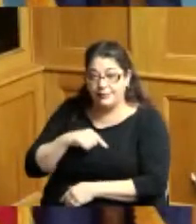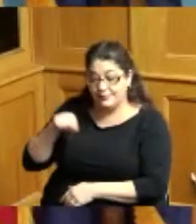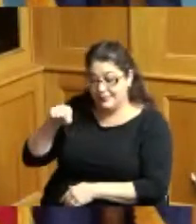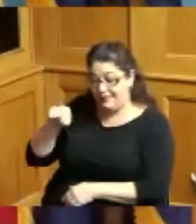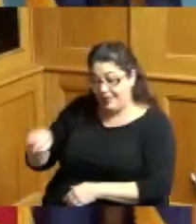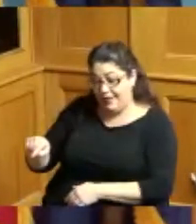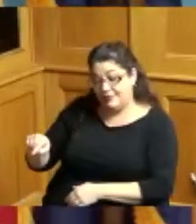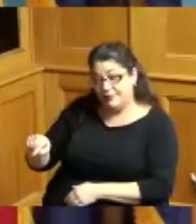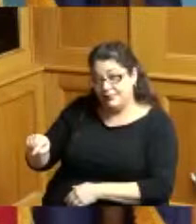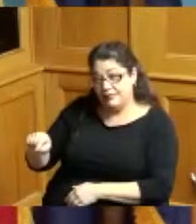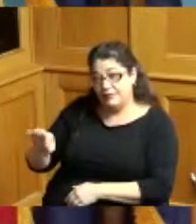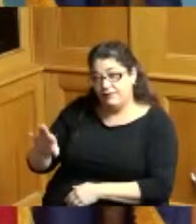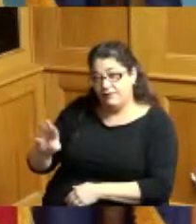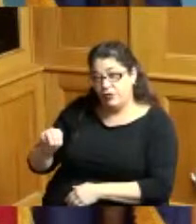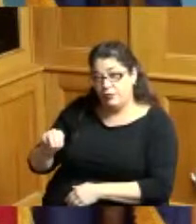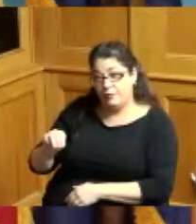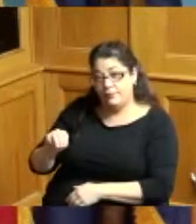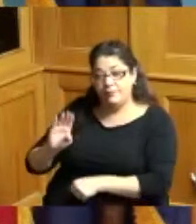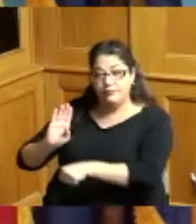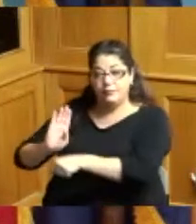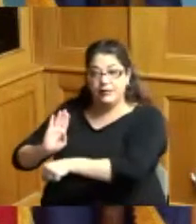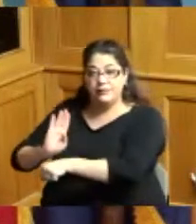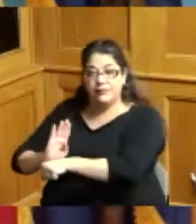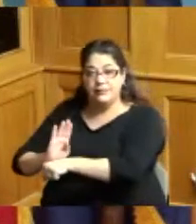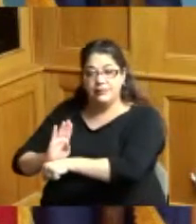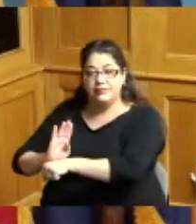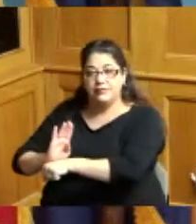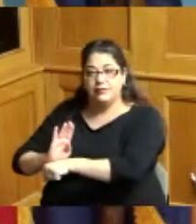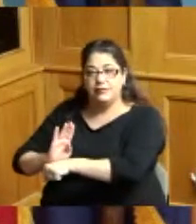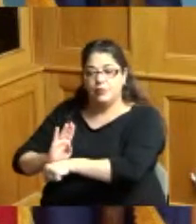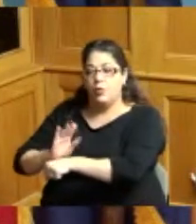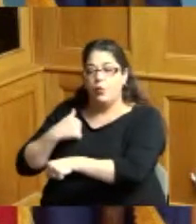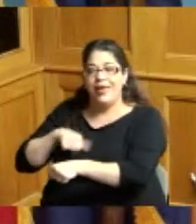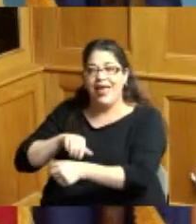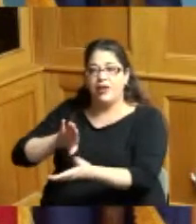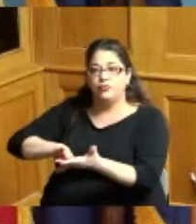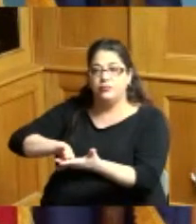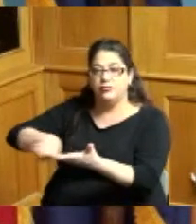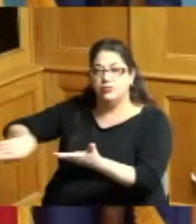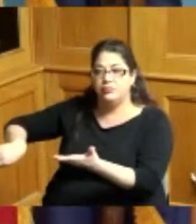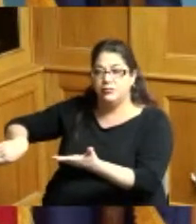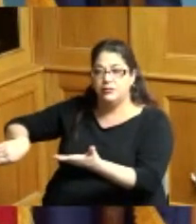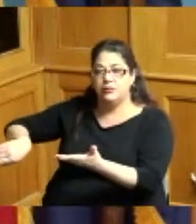I guess had to we had to get get them off the case because now they are participating